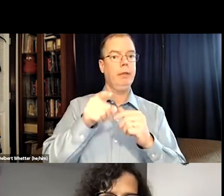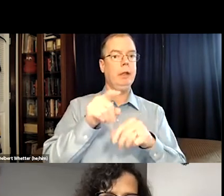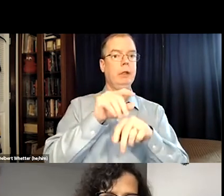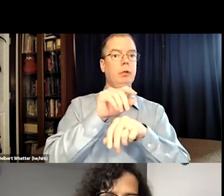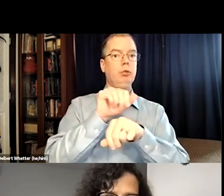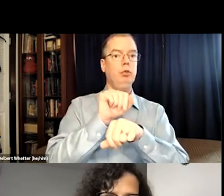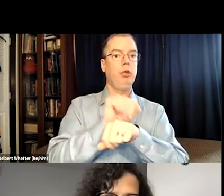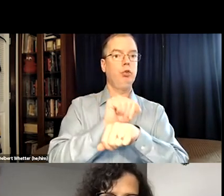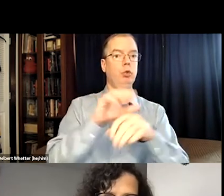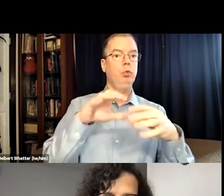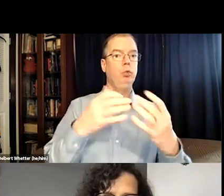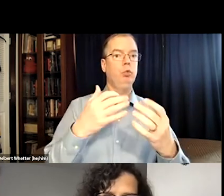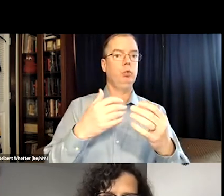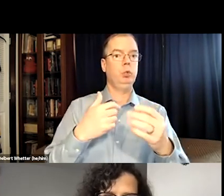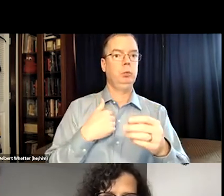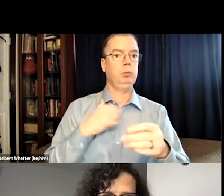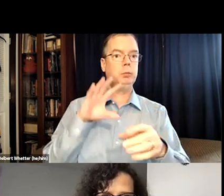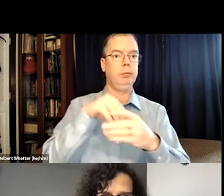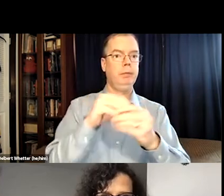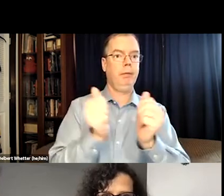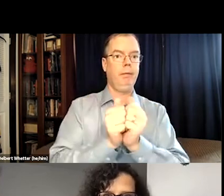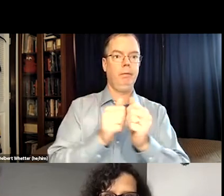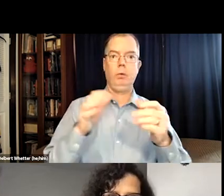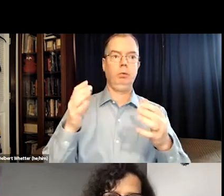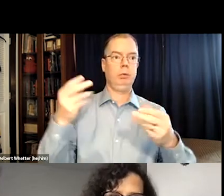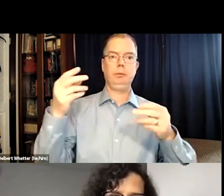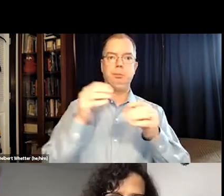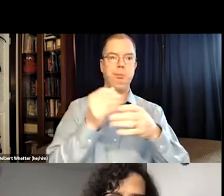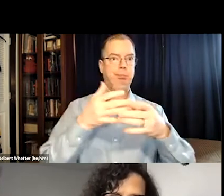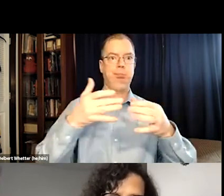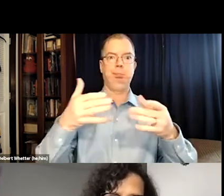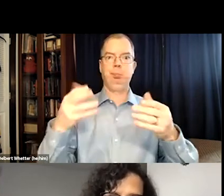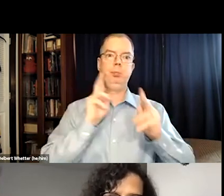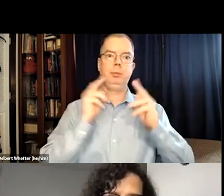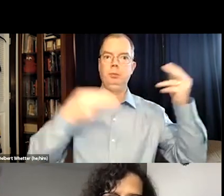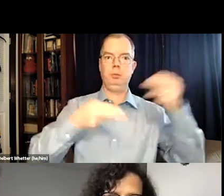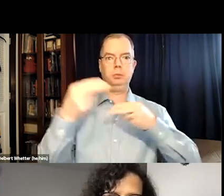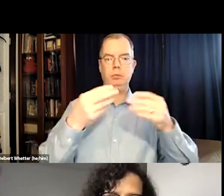I would also like to add that the work group that I'm involved with has